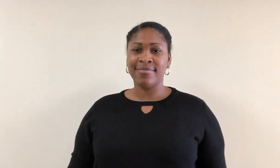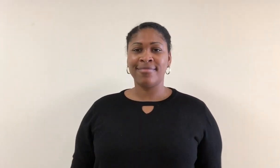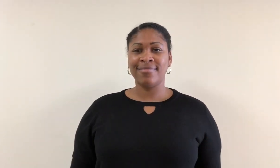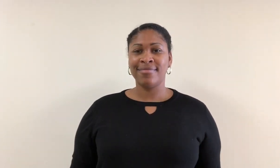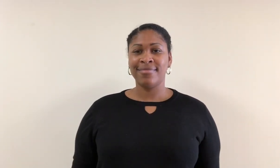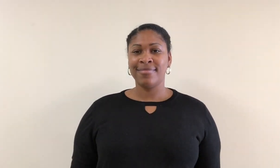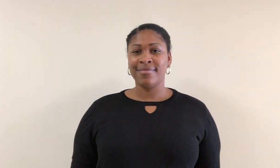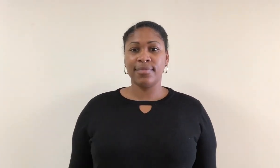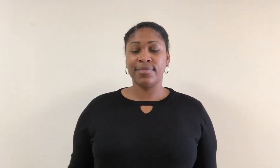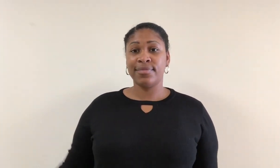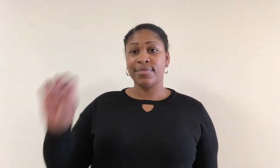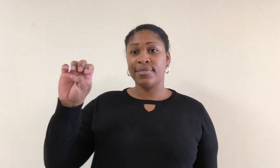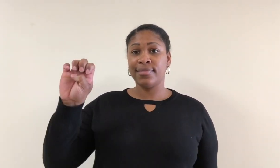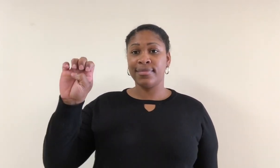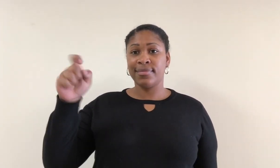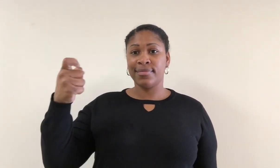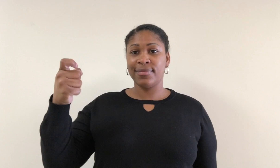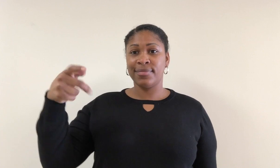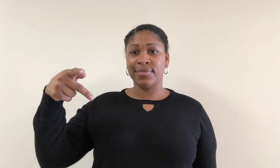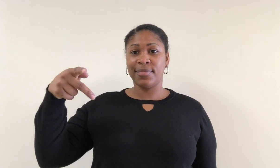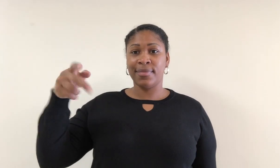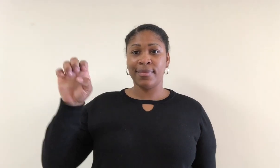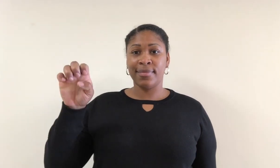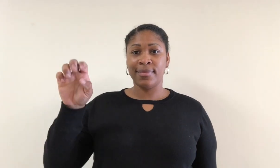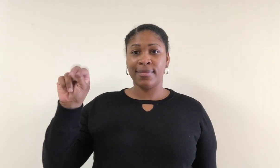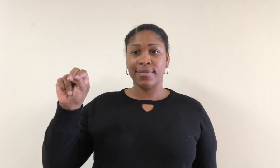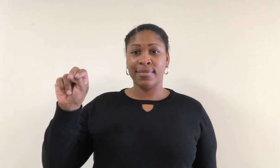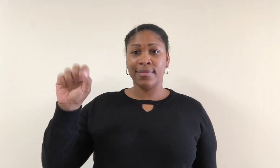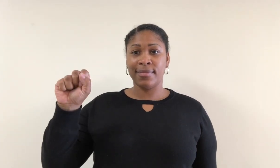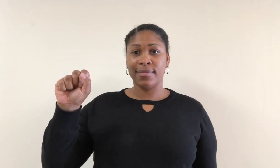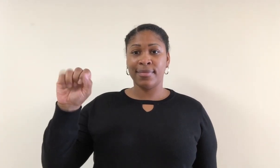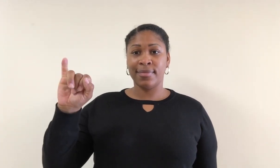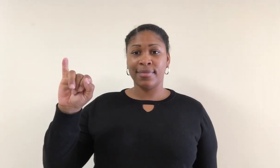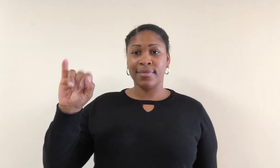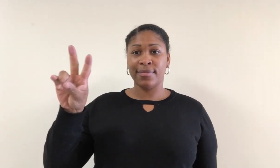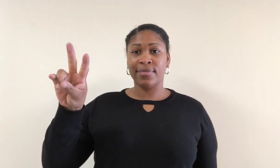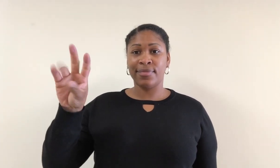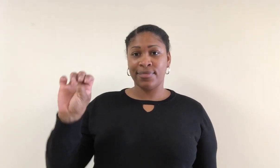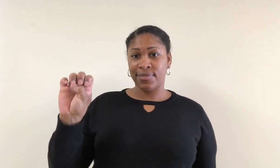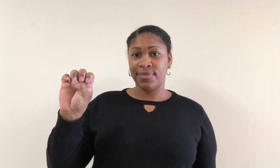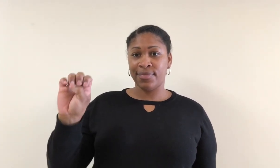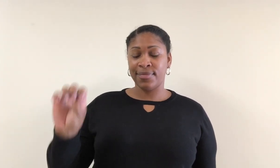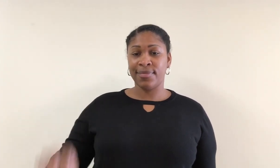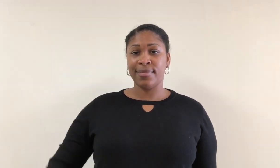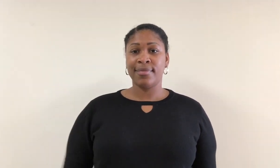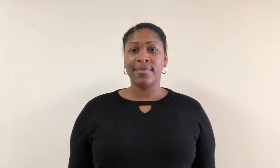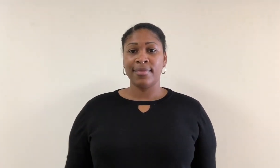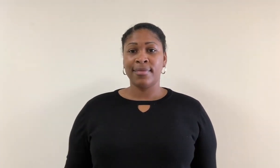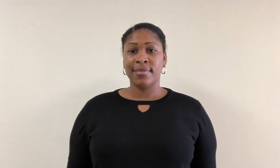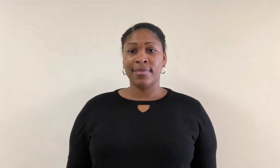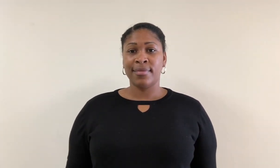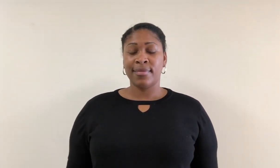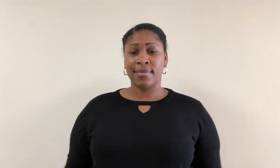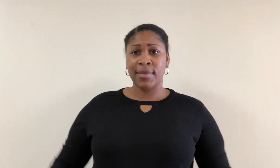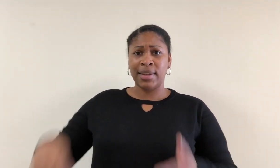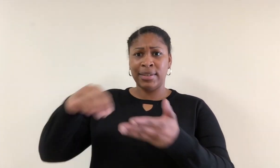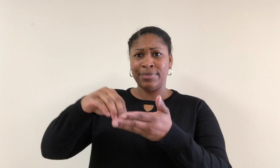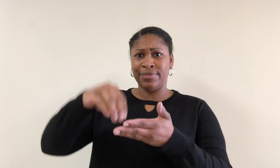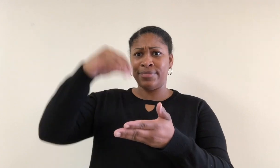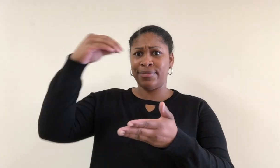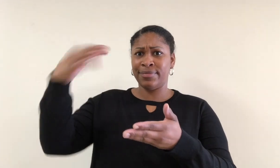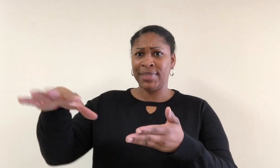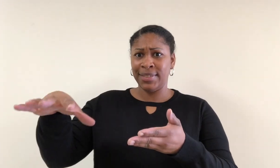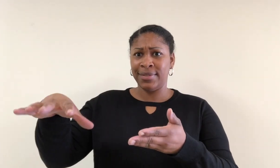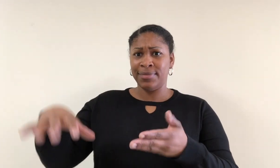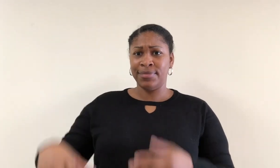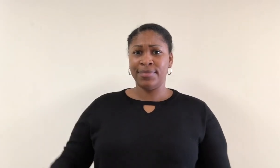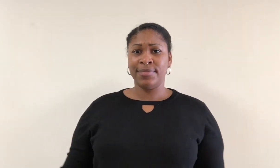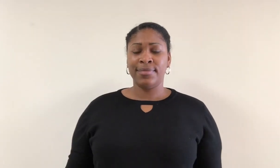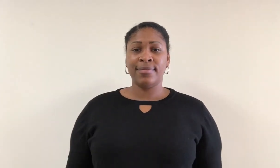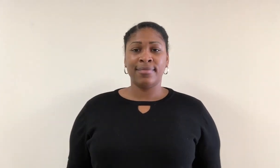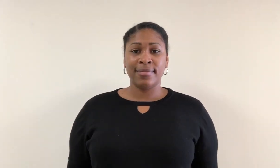Expensive